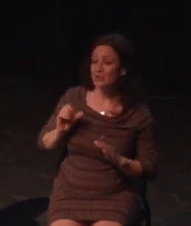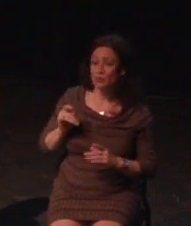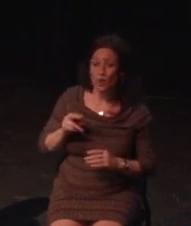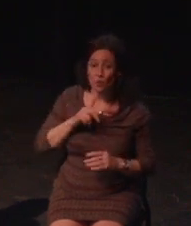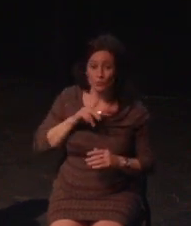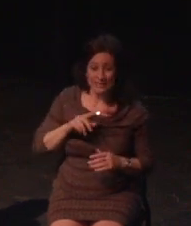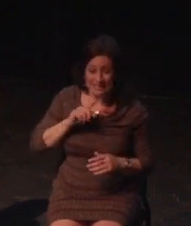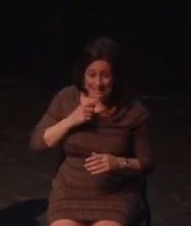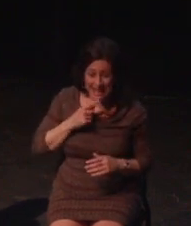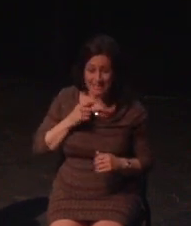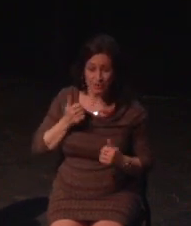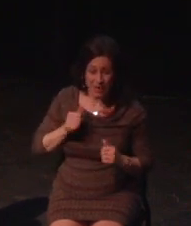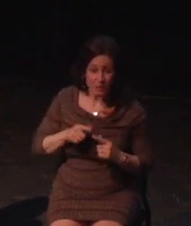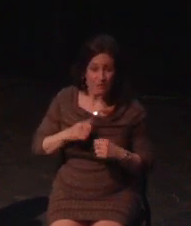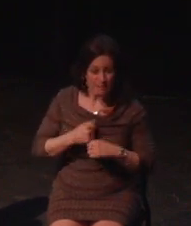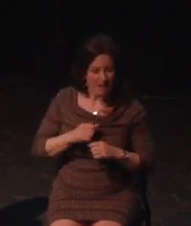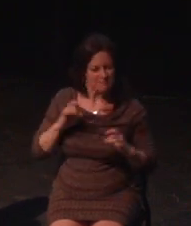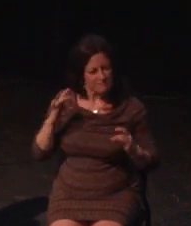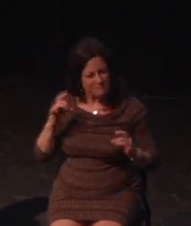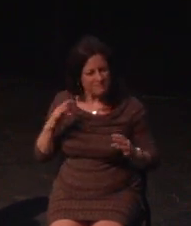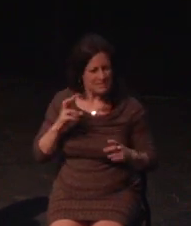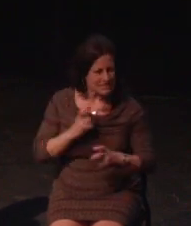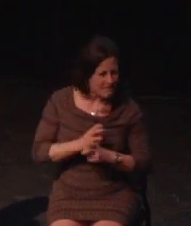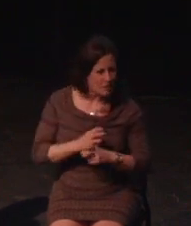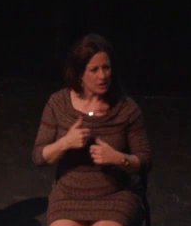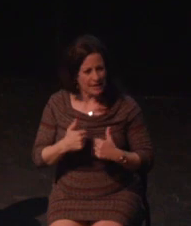to give players many options in how to use the controller.